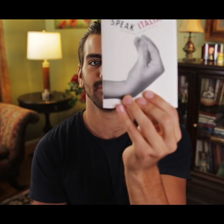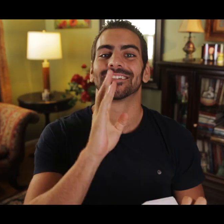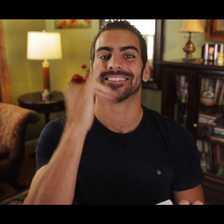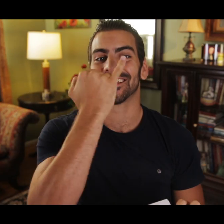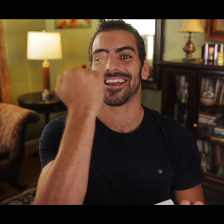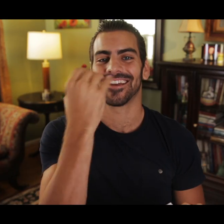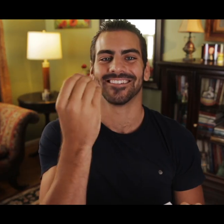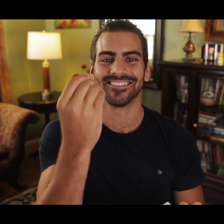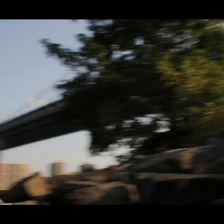Speak Italian!